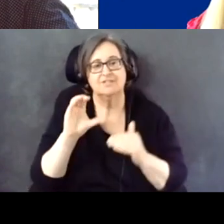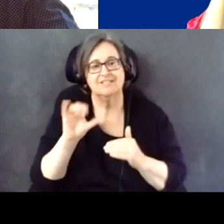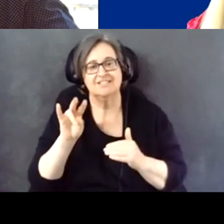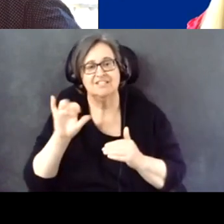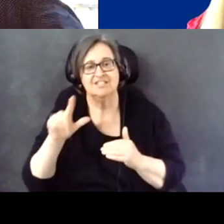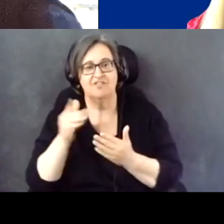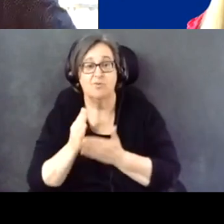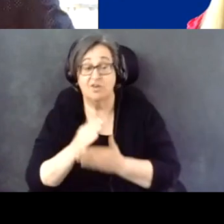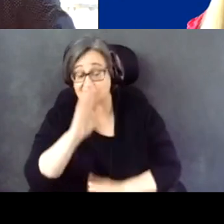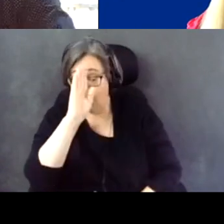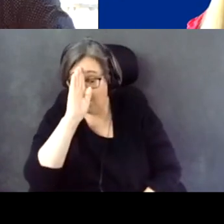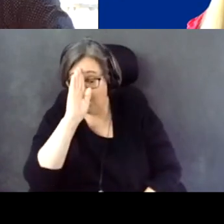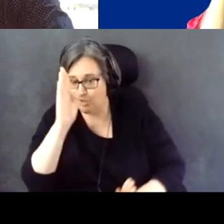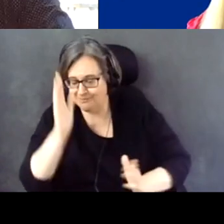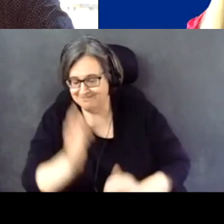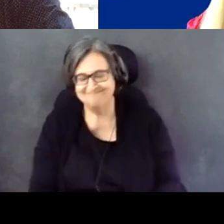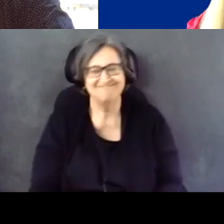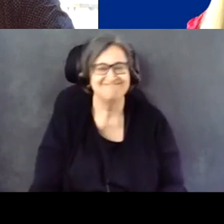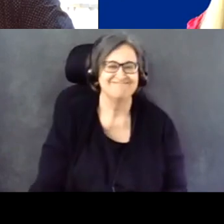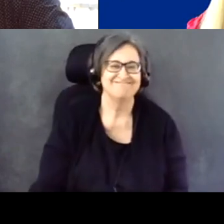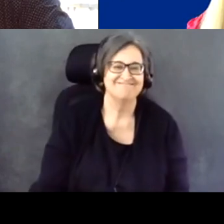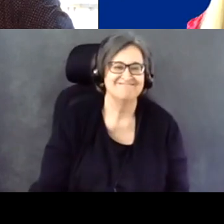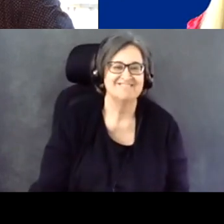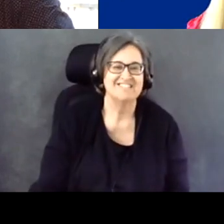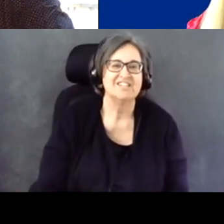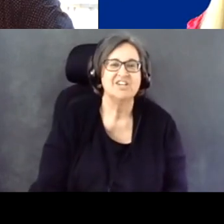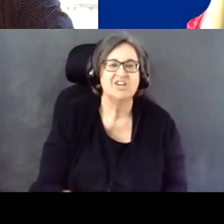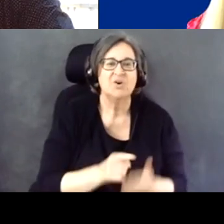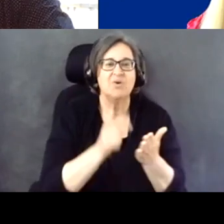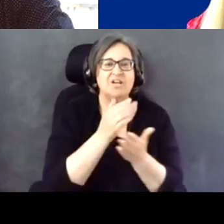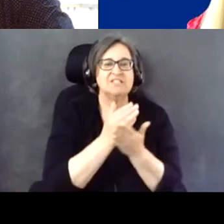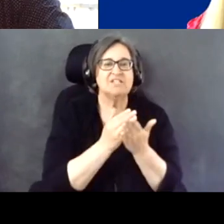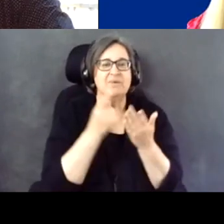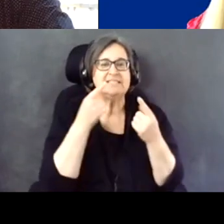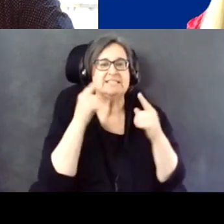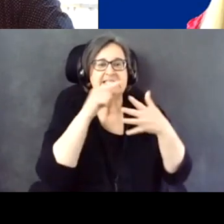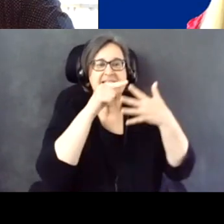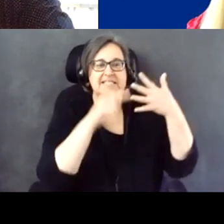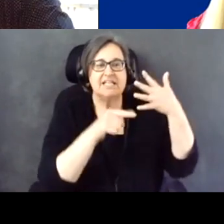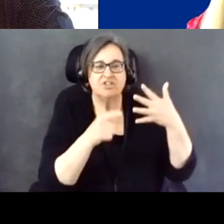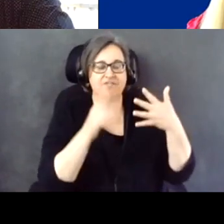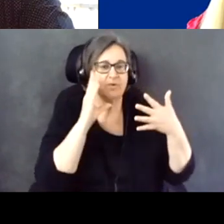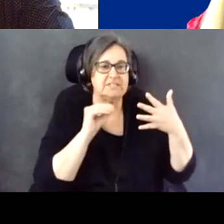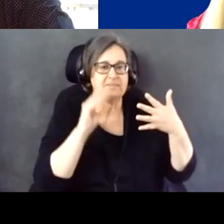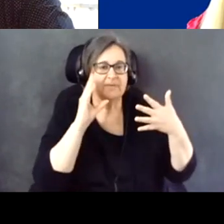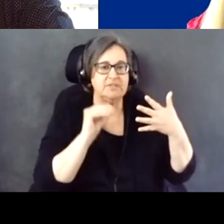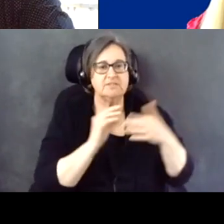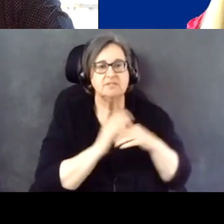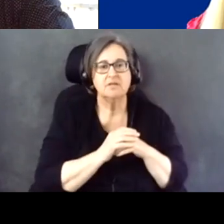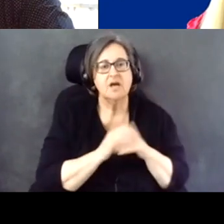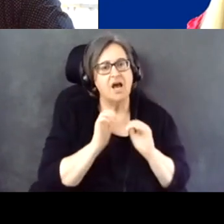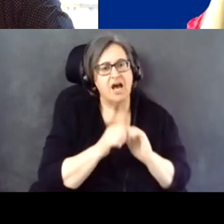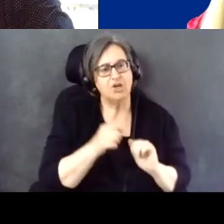And so, what are some of the successes that you had and how do you think what you learned